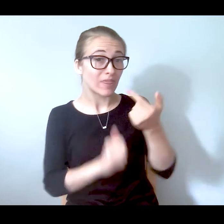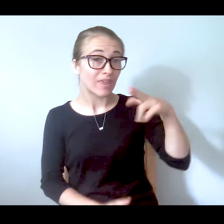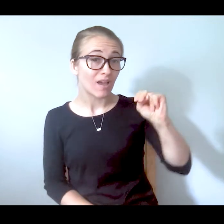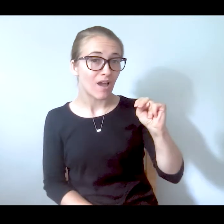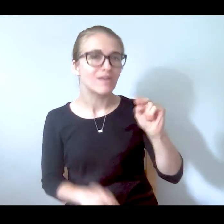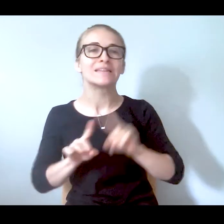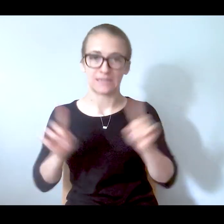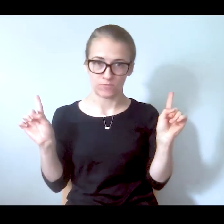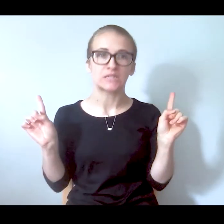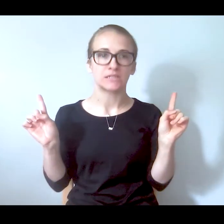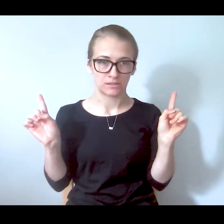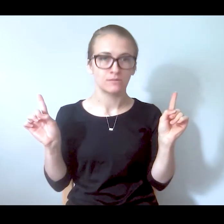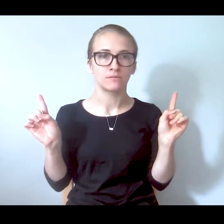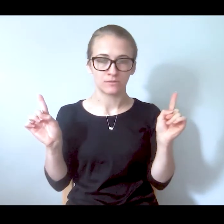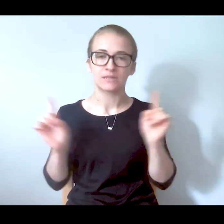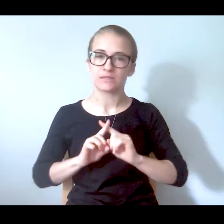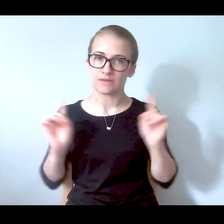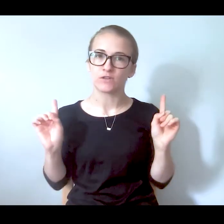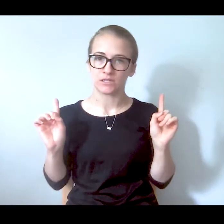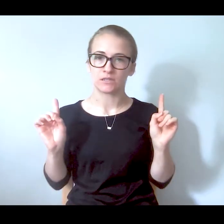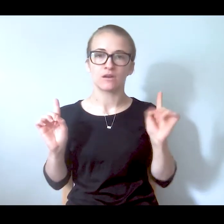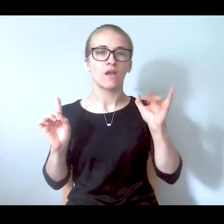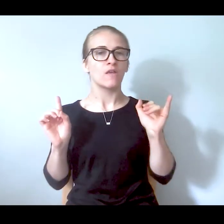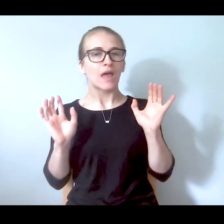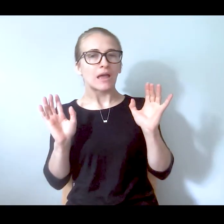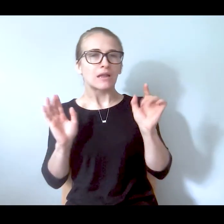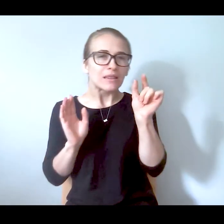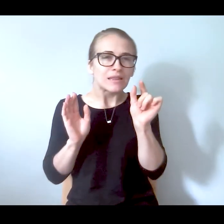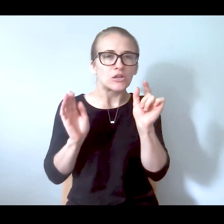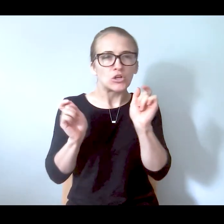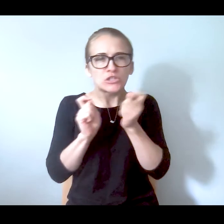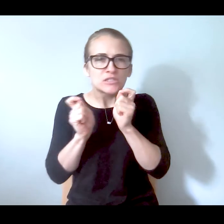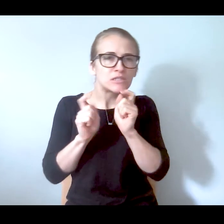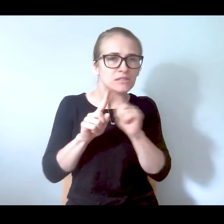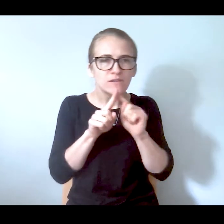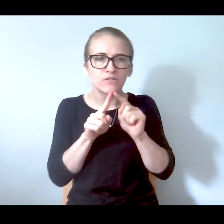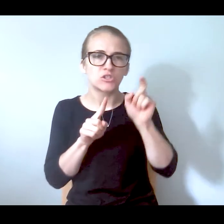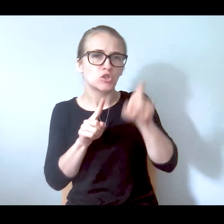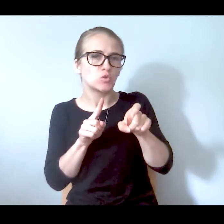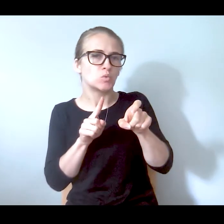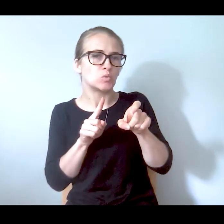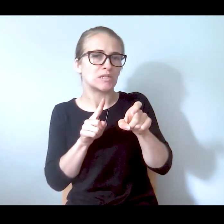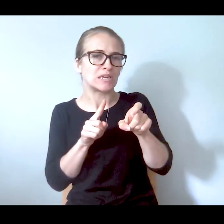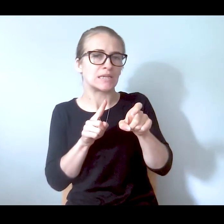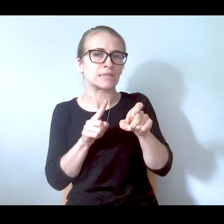scissors. Somebody with a gun is different. These are the nuances you need to take the